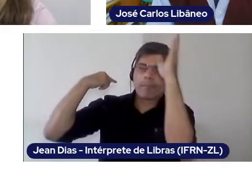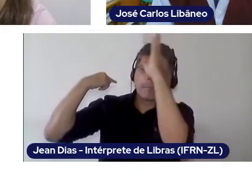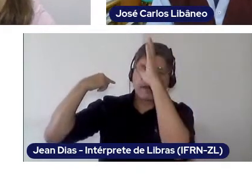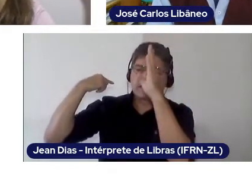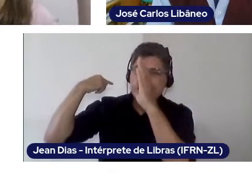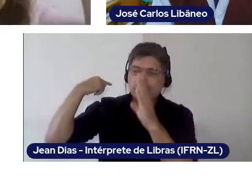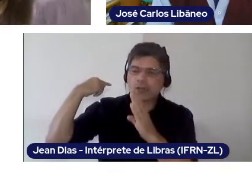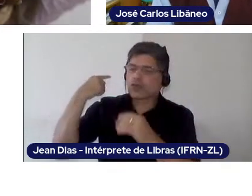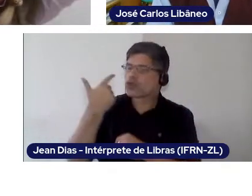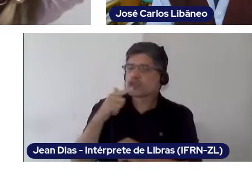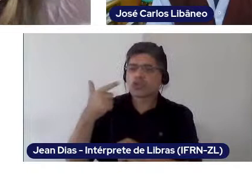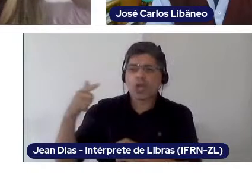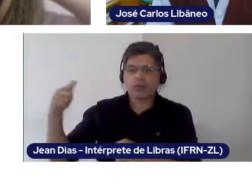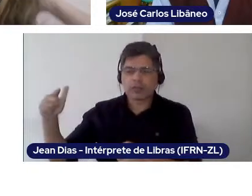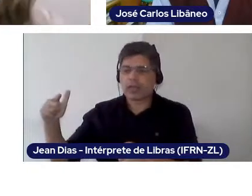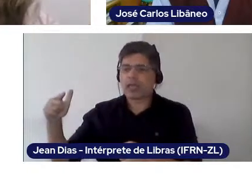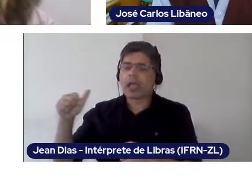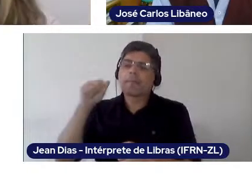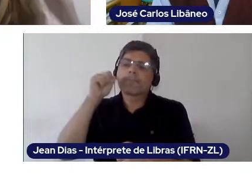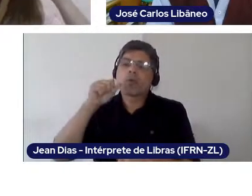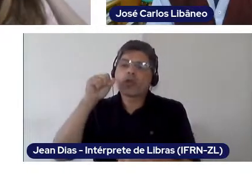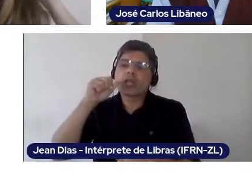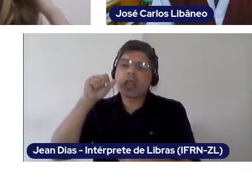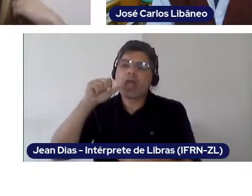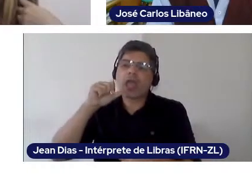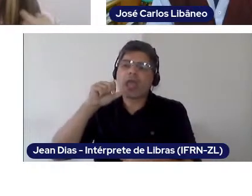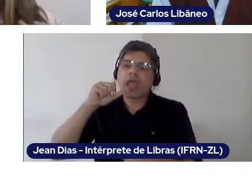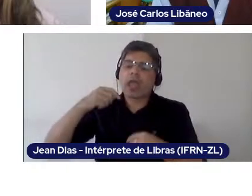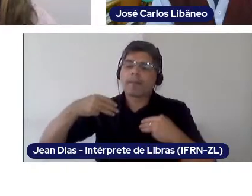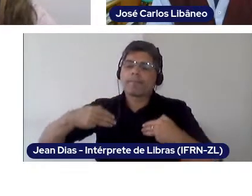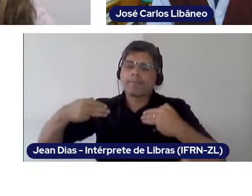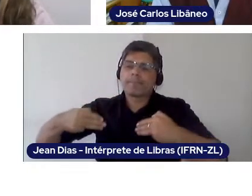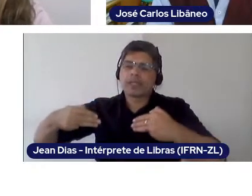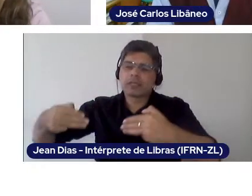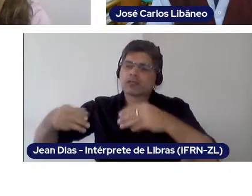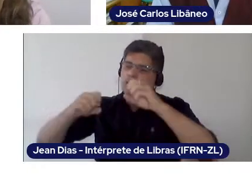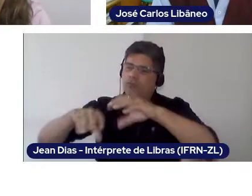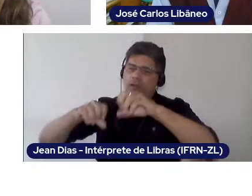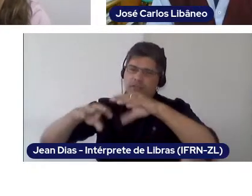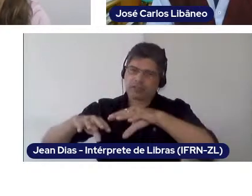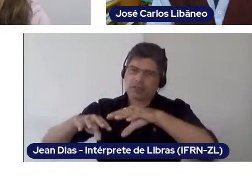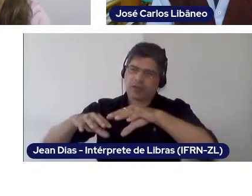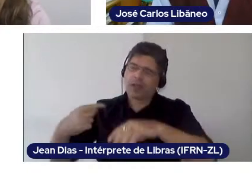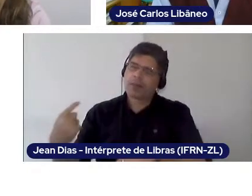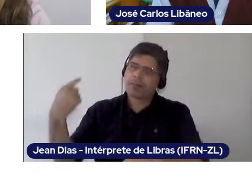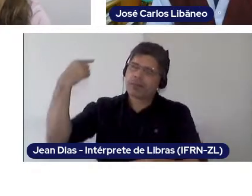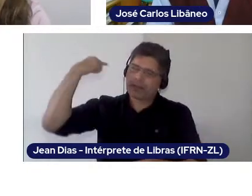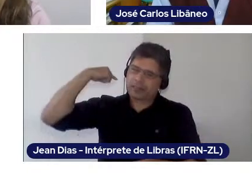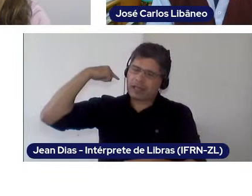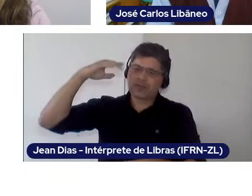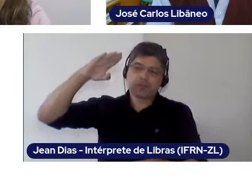we only had a female minister in the educational field once, and it was during the military dictatorship, and we know that the educational field is mainly composed by women,